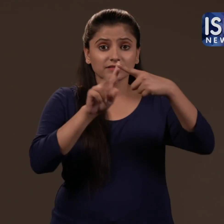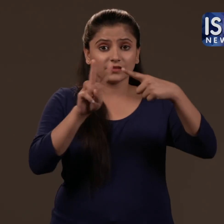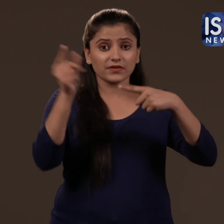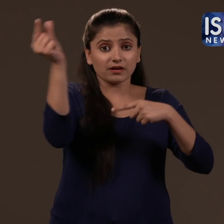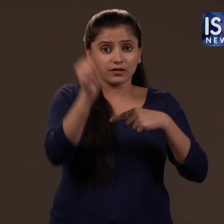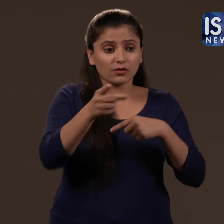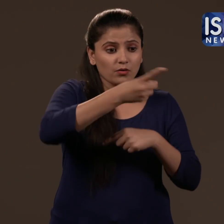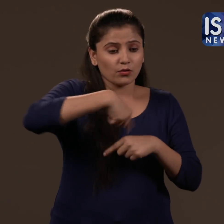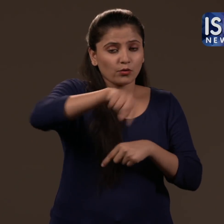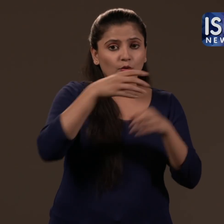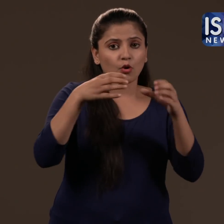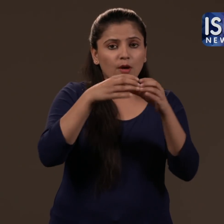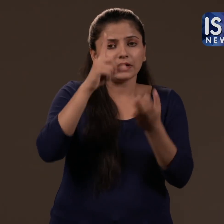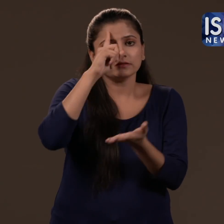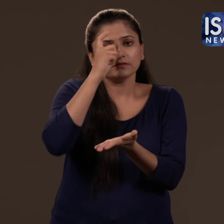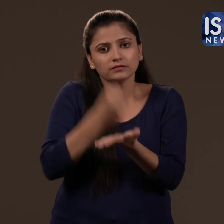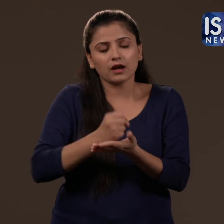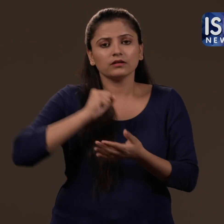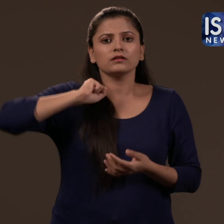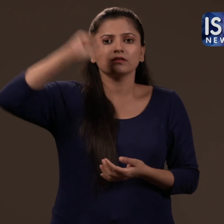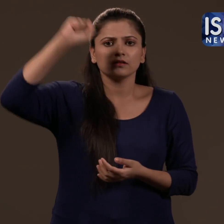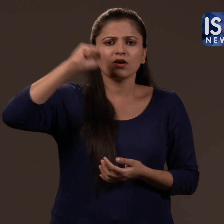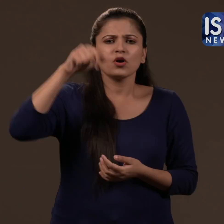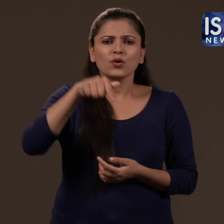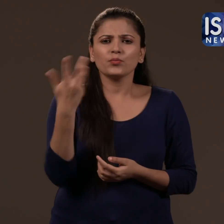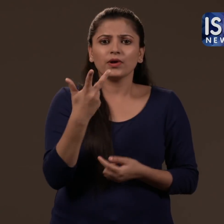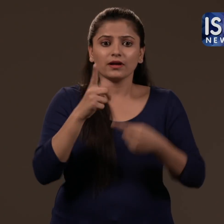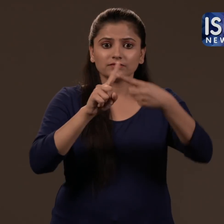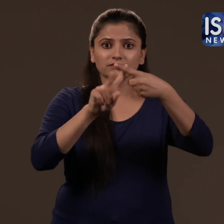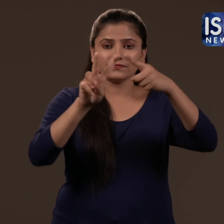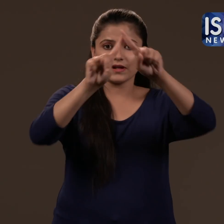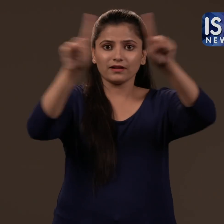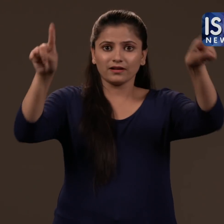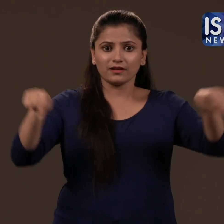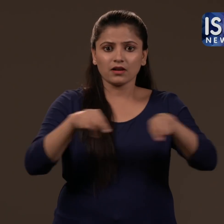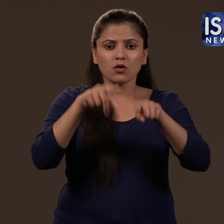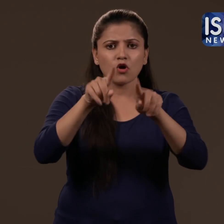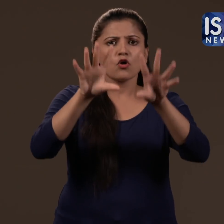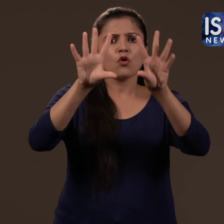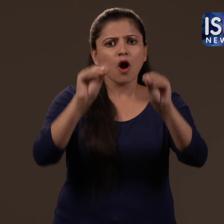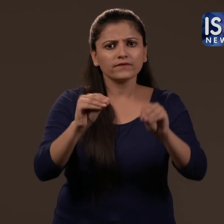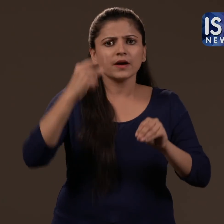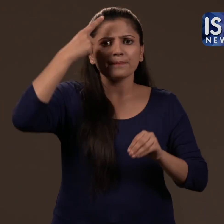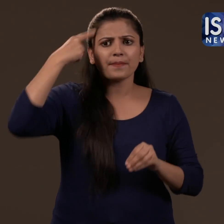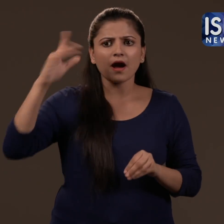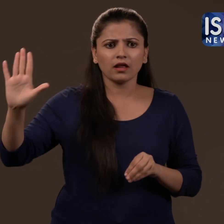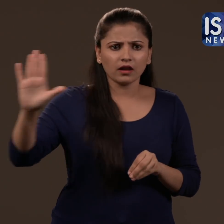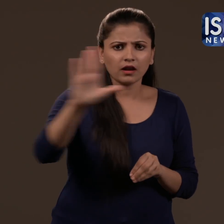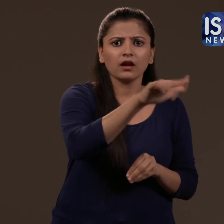The TV cable operators have decided to observe a blackout protest where TVs will show blank videos on all channels